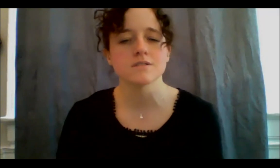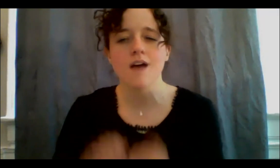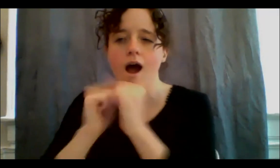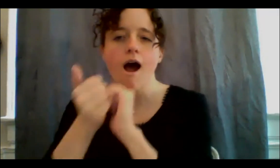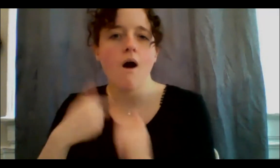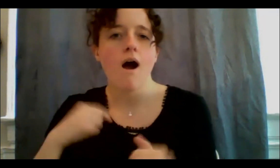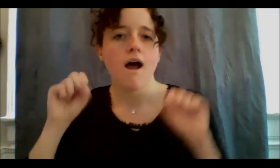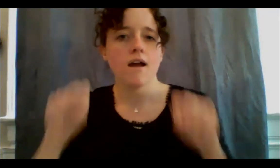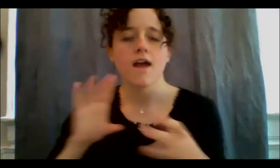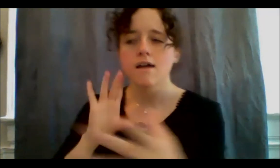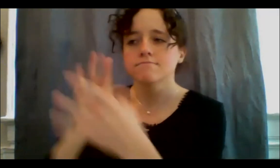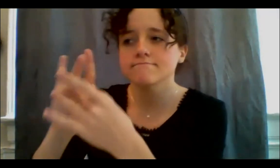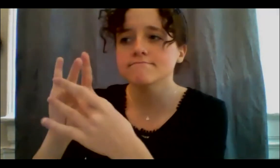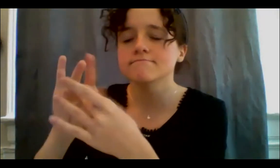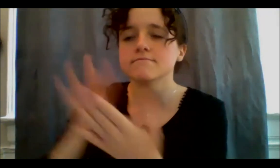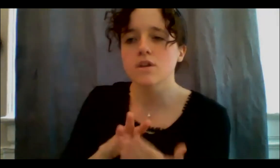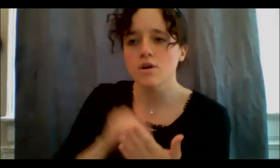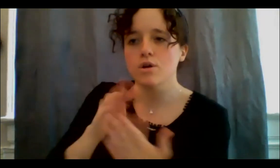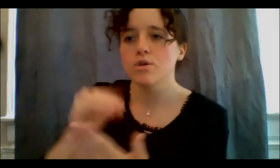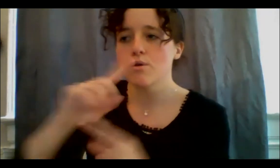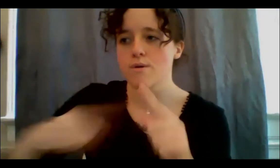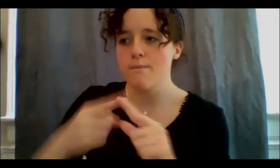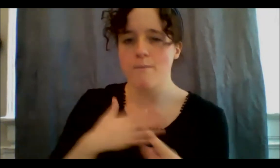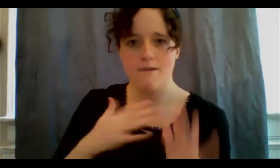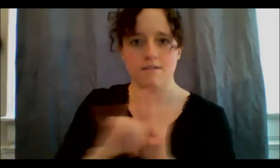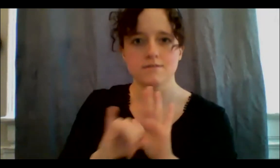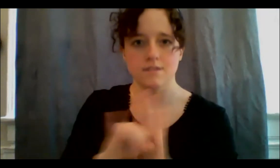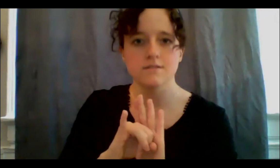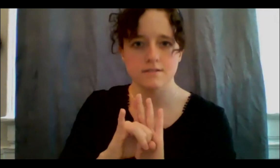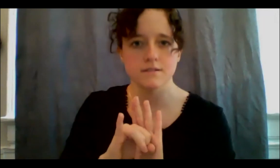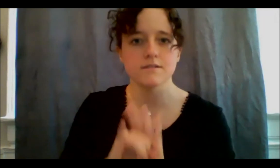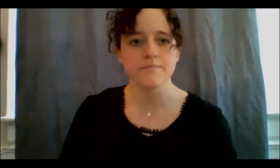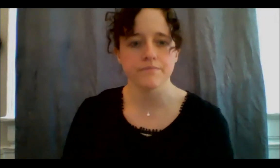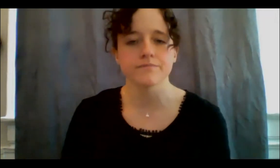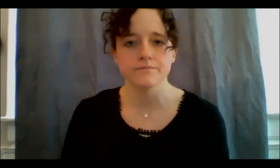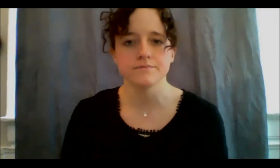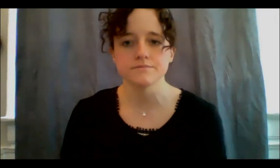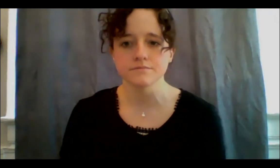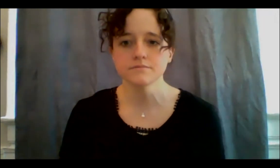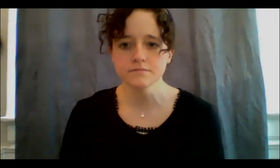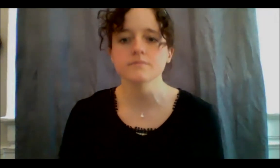what my identity as an Anishinaabe person is. So with that, I can share a bit